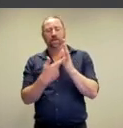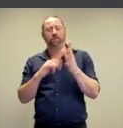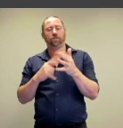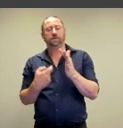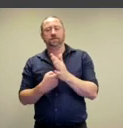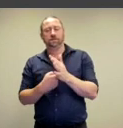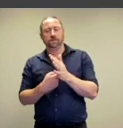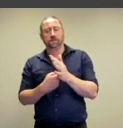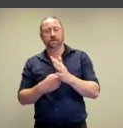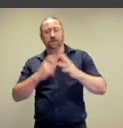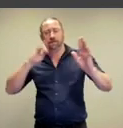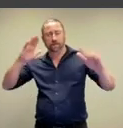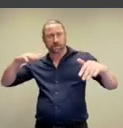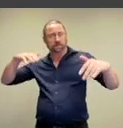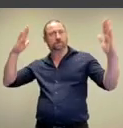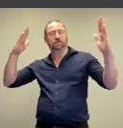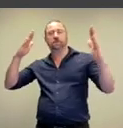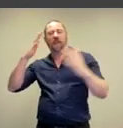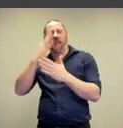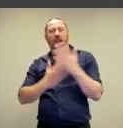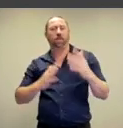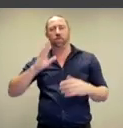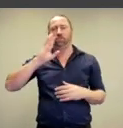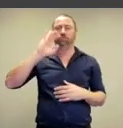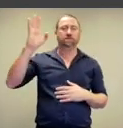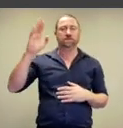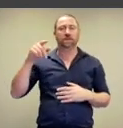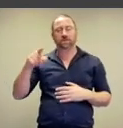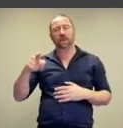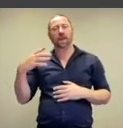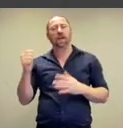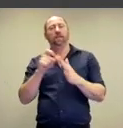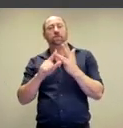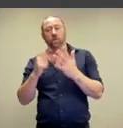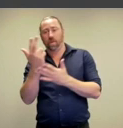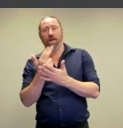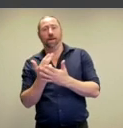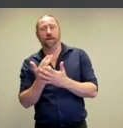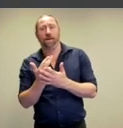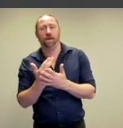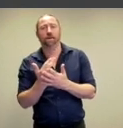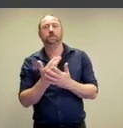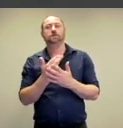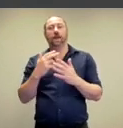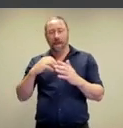Andrea Fraser. Here, we see her captured